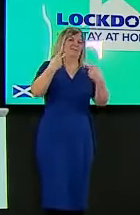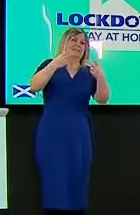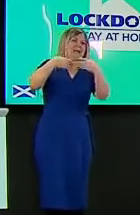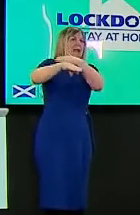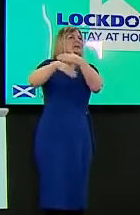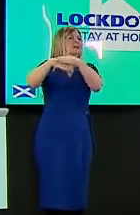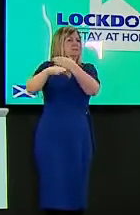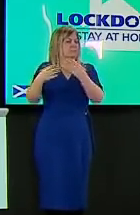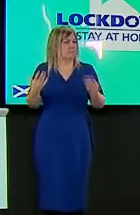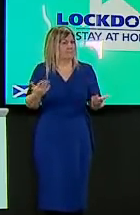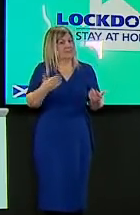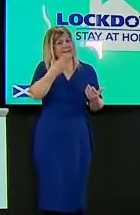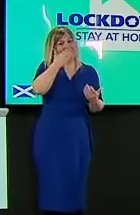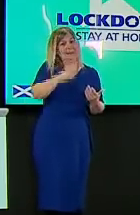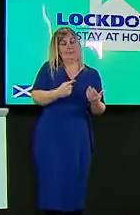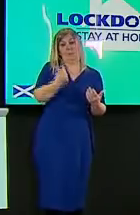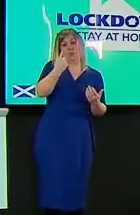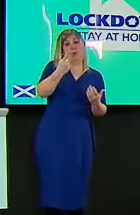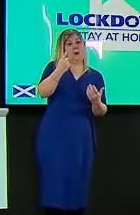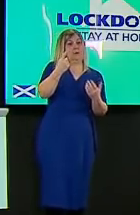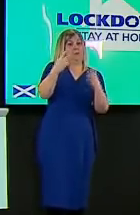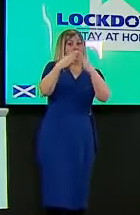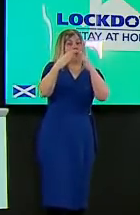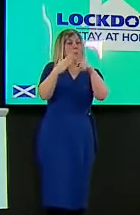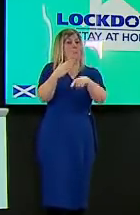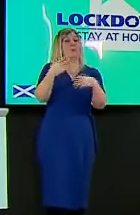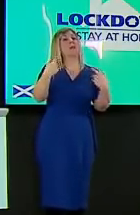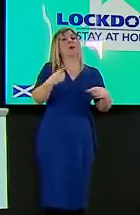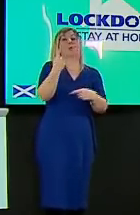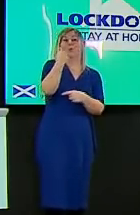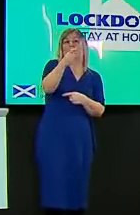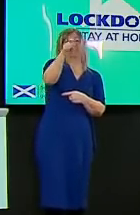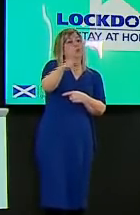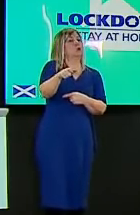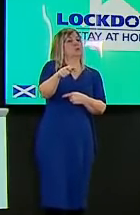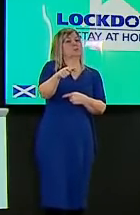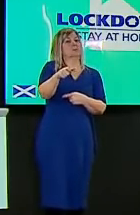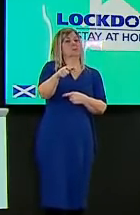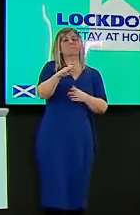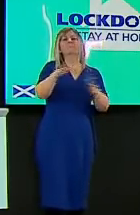we're hearing that only one designated visitor is allowed with no physical contact